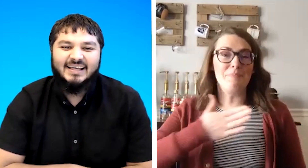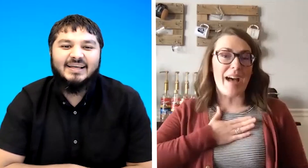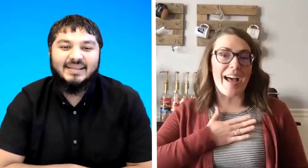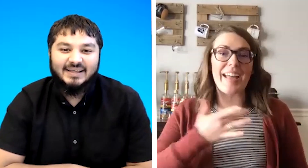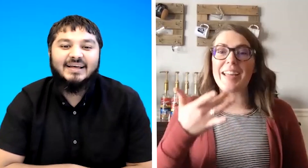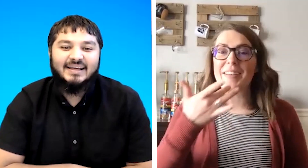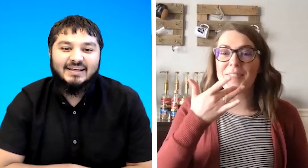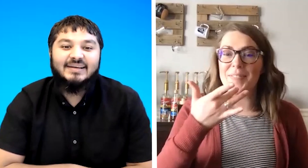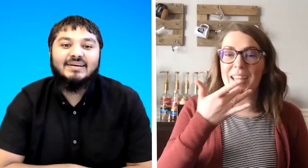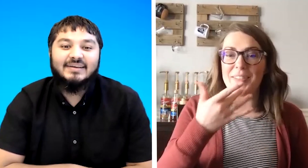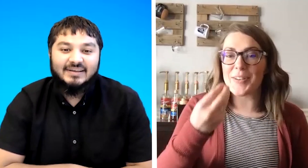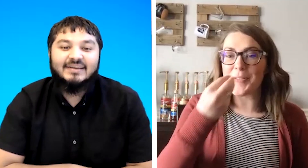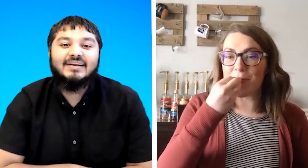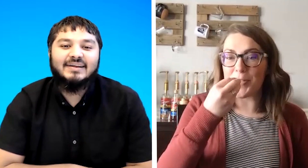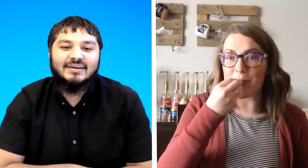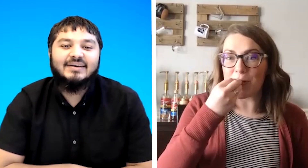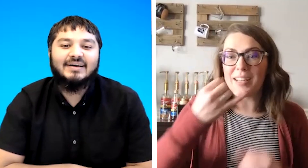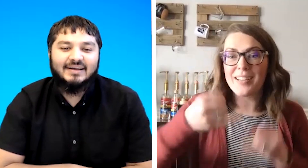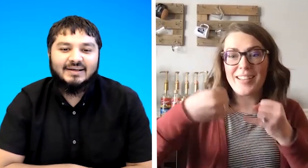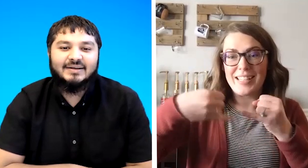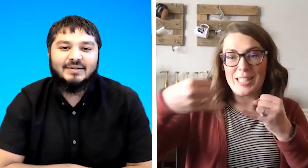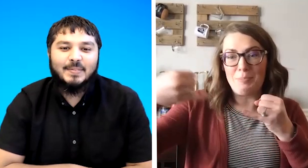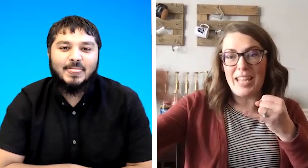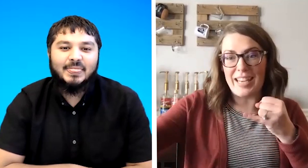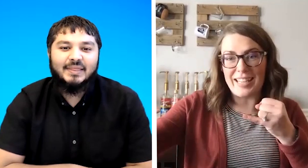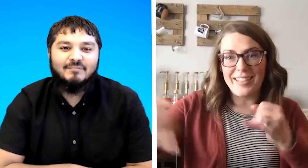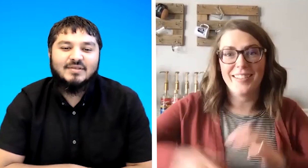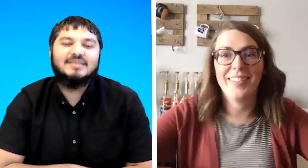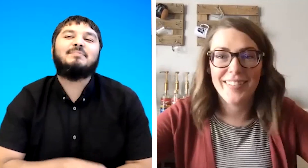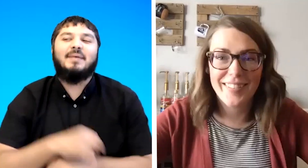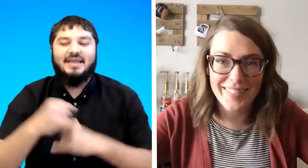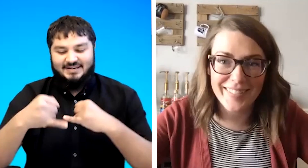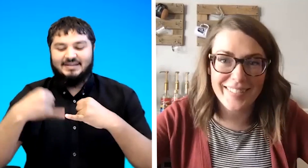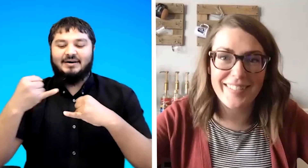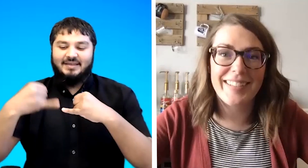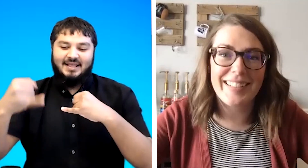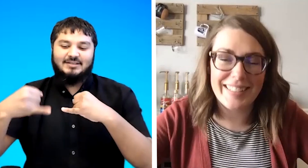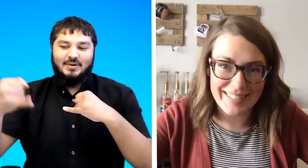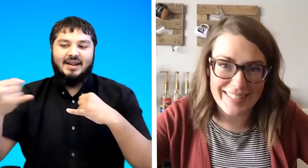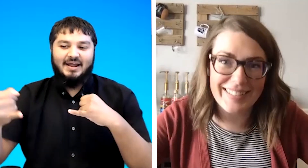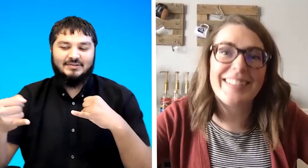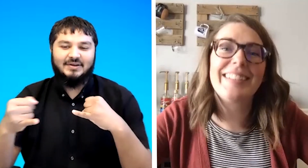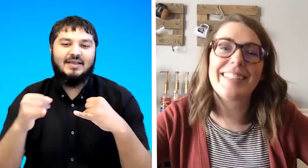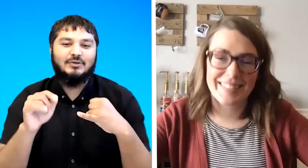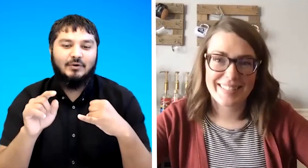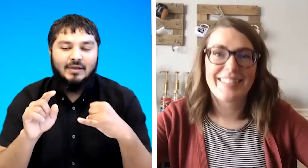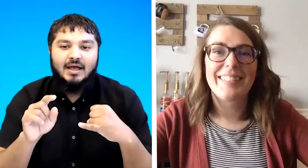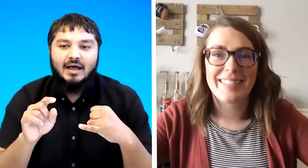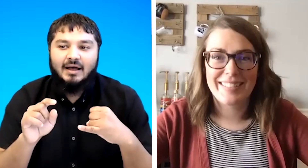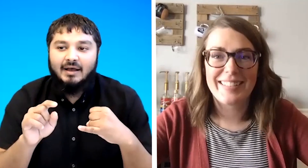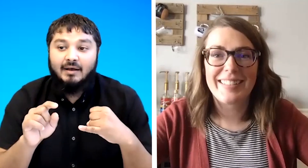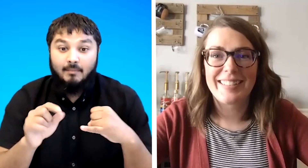my favorite food spaghetti spaghetti okay that's quite nice okay so uh